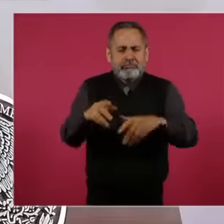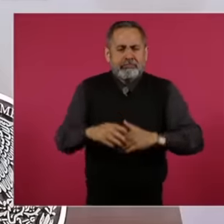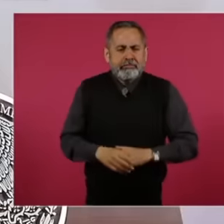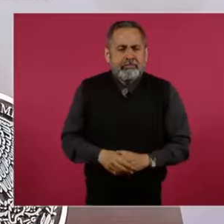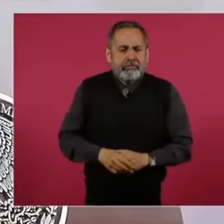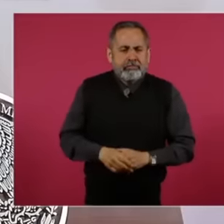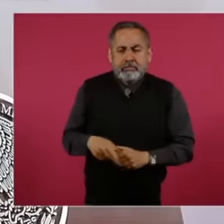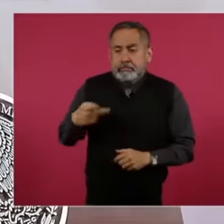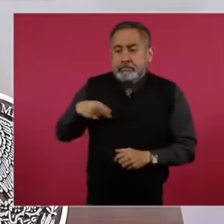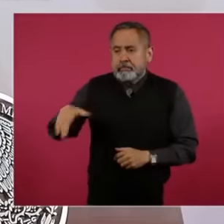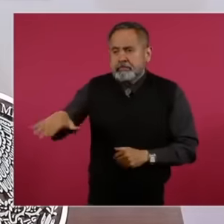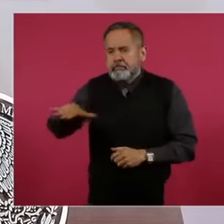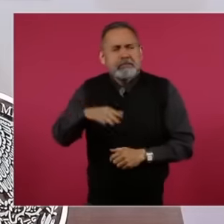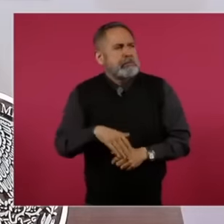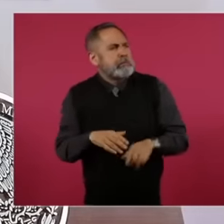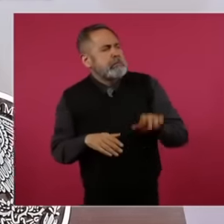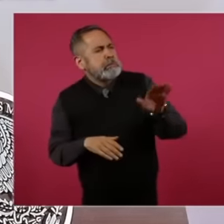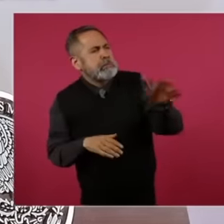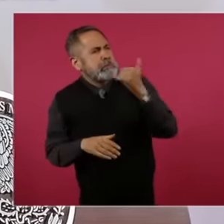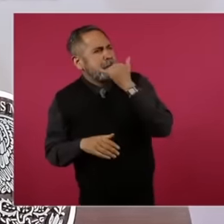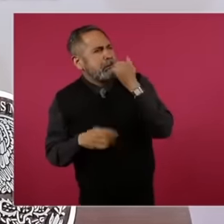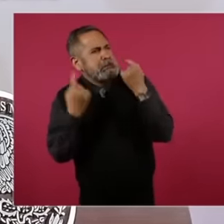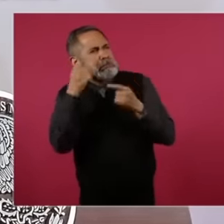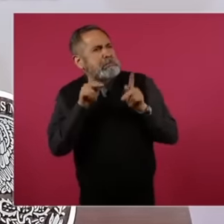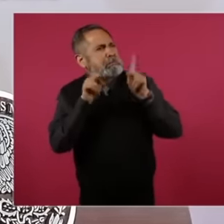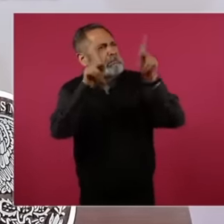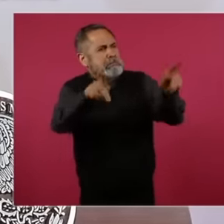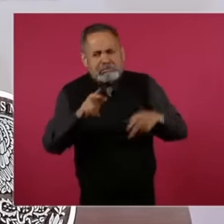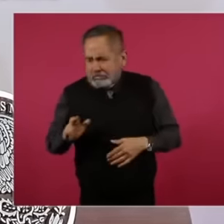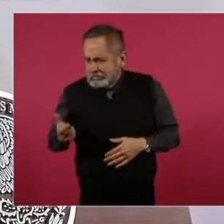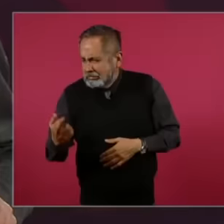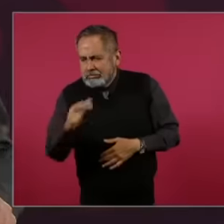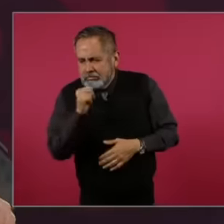the people would say, but If there is no River here we are going to make the